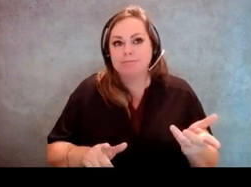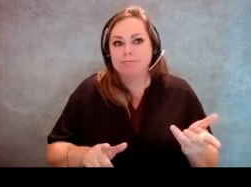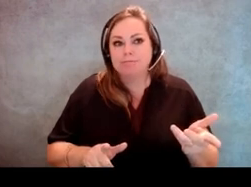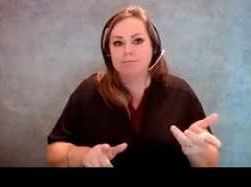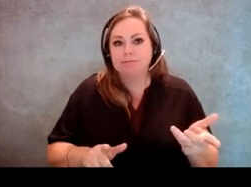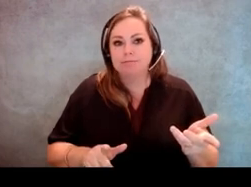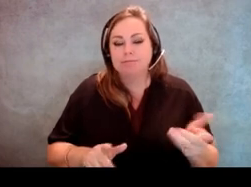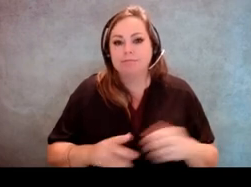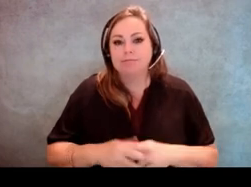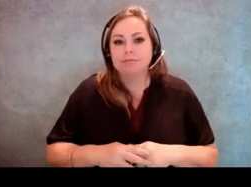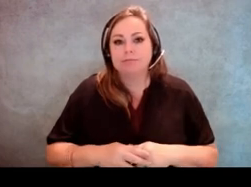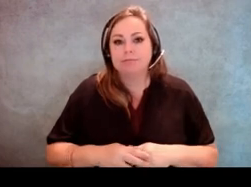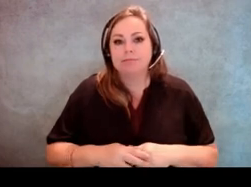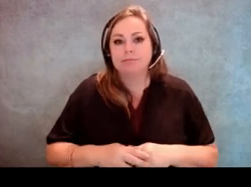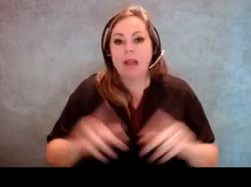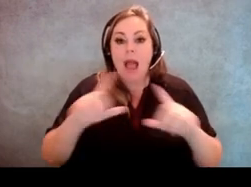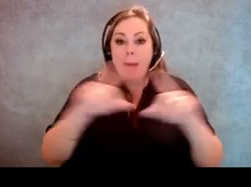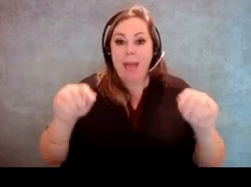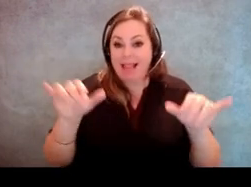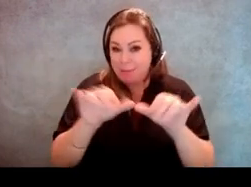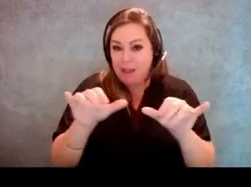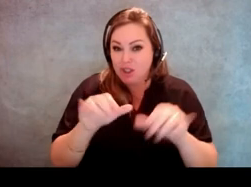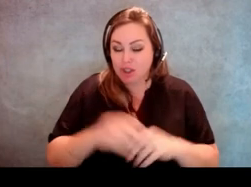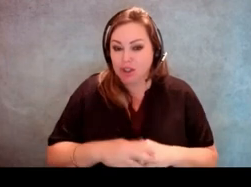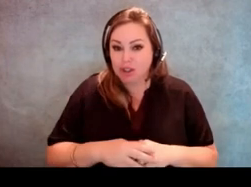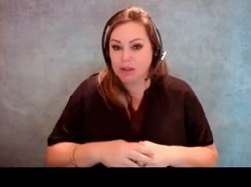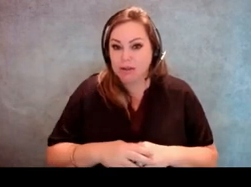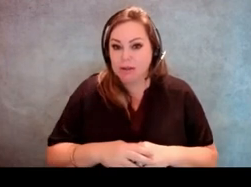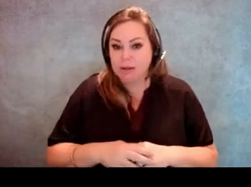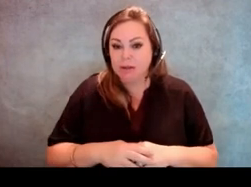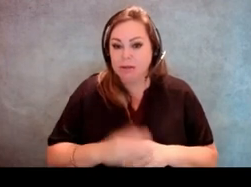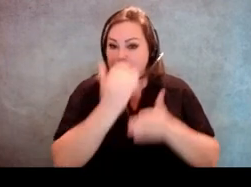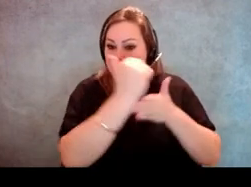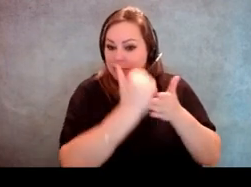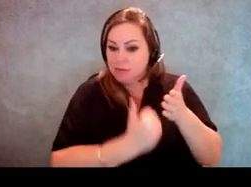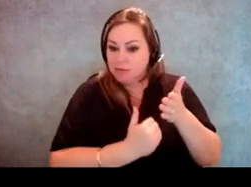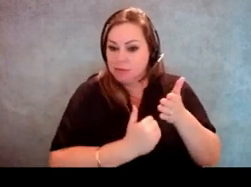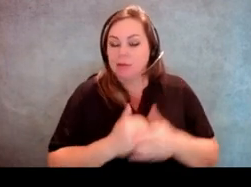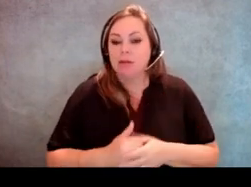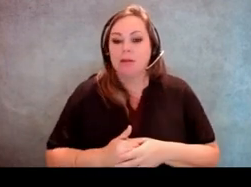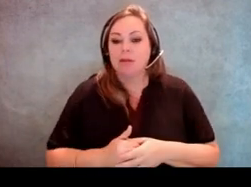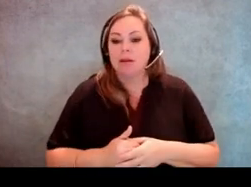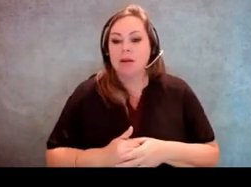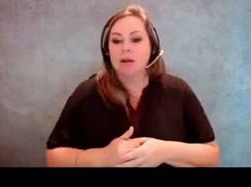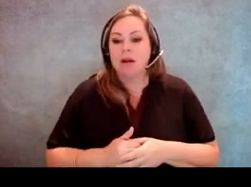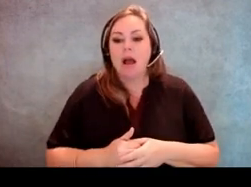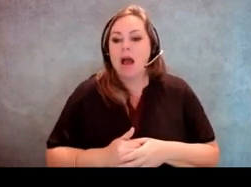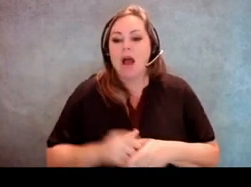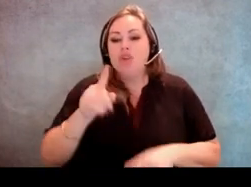if you're talking about an actual ballot measure, the poll worker should not be summarizing that. That is correct.